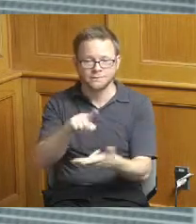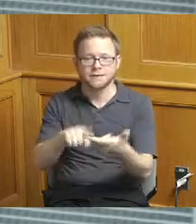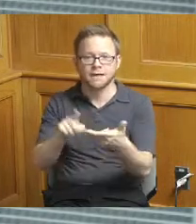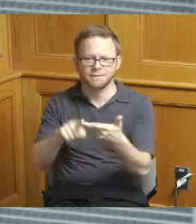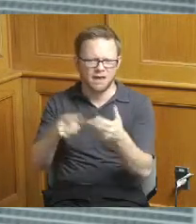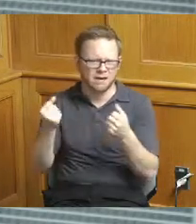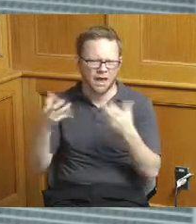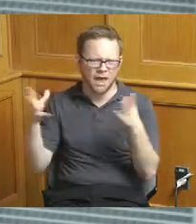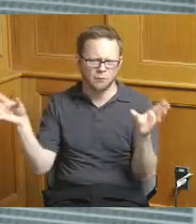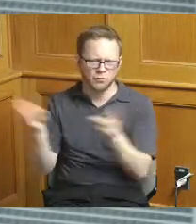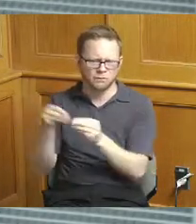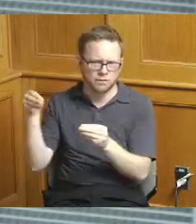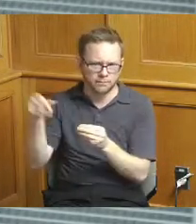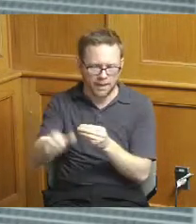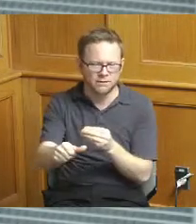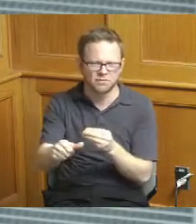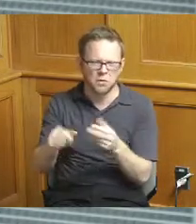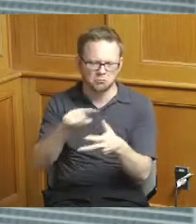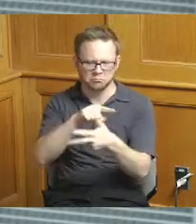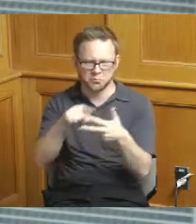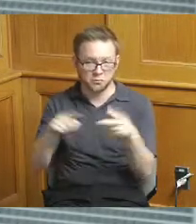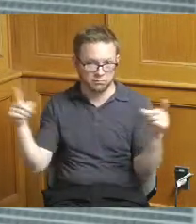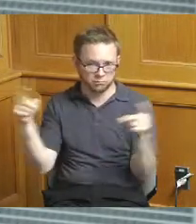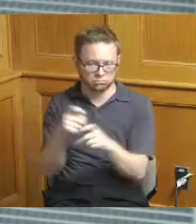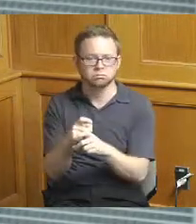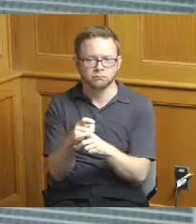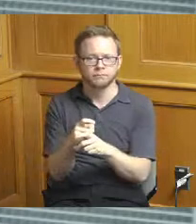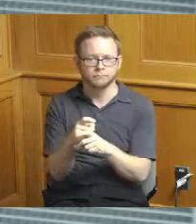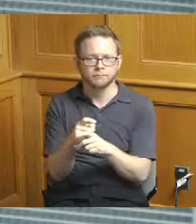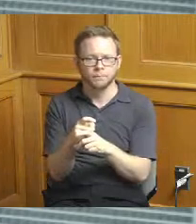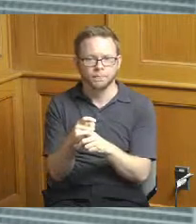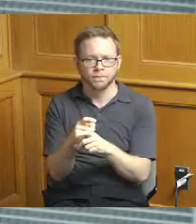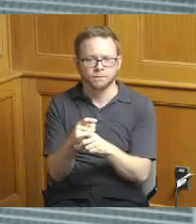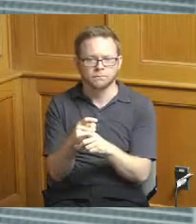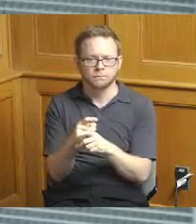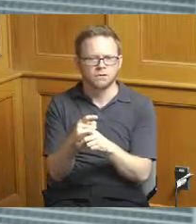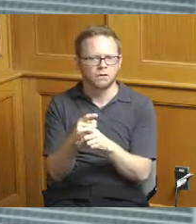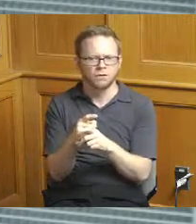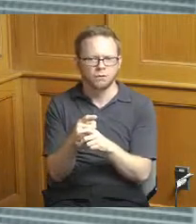so there's a lot of different pieces go into that but that it's important not to correlate a 90 cash